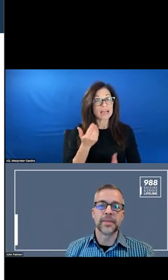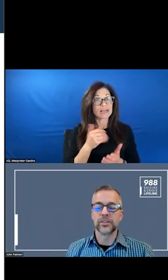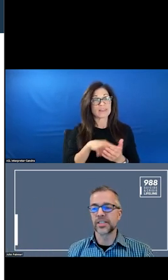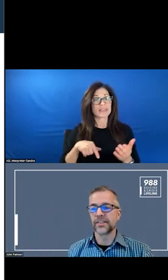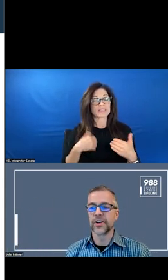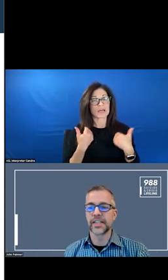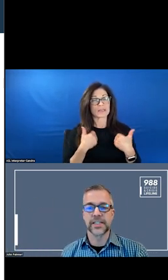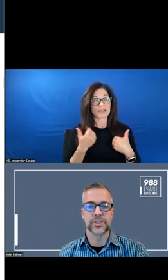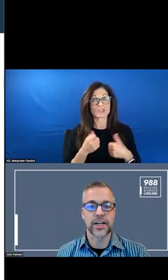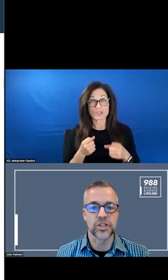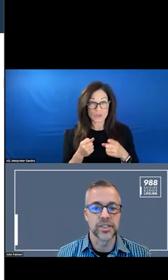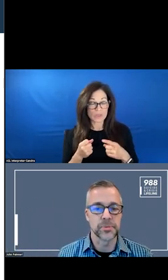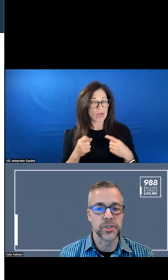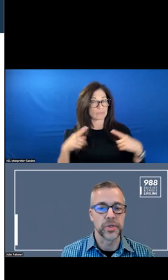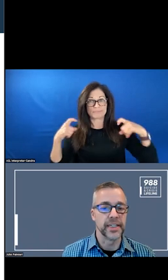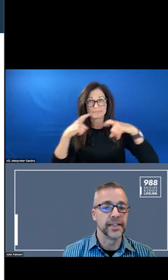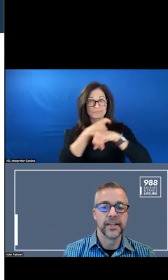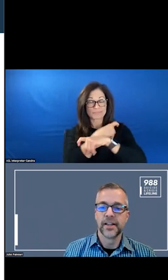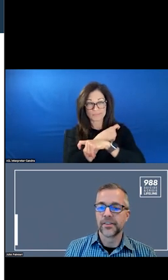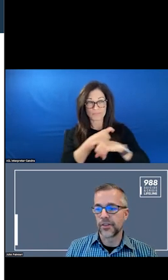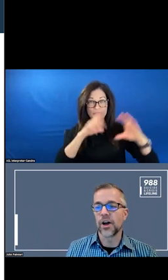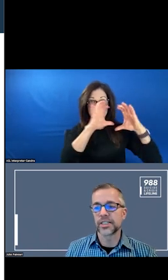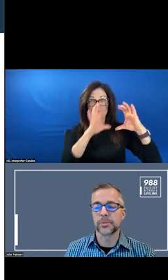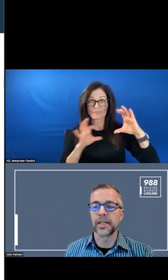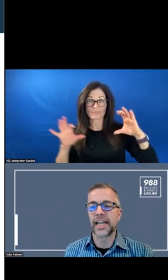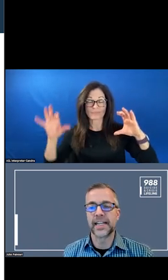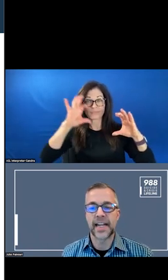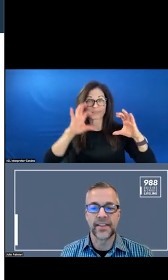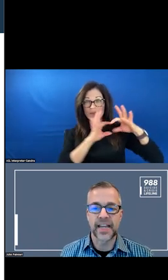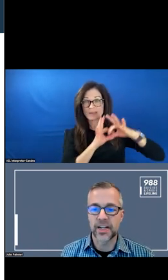THAT LOOKS AT THE VARIOUS INTERSECTION BETWEEN THE THOUGHTS, PLANNING AND THE